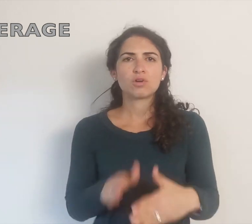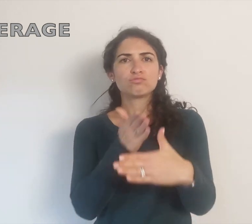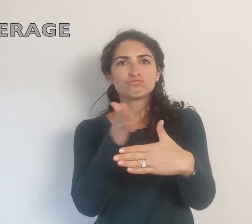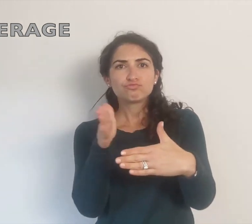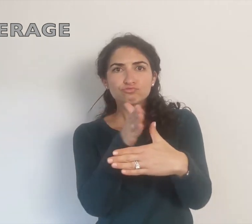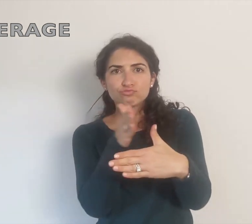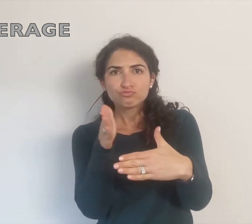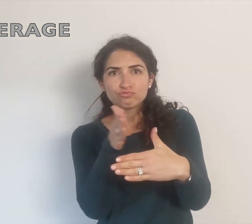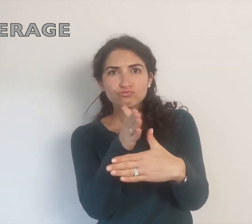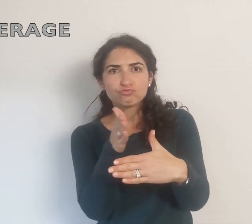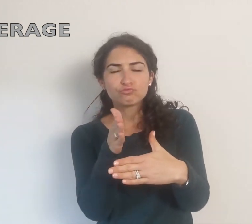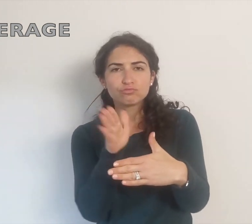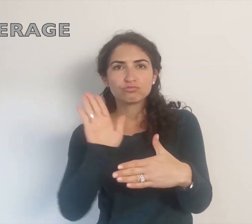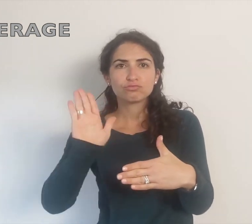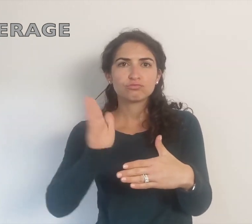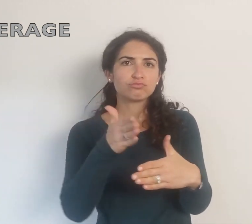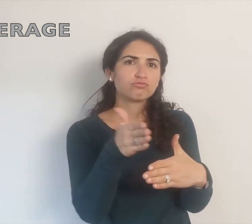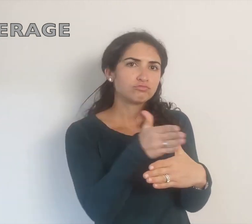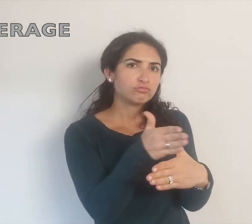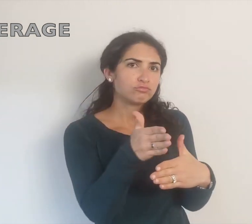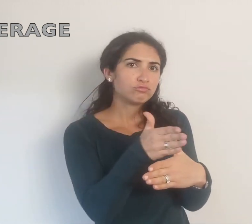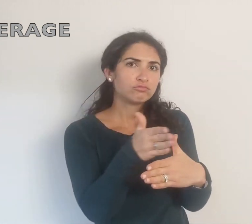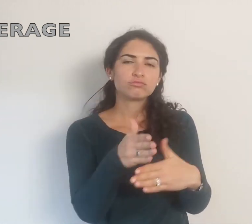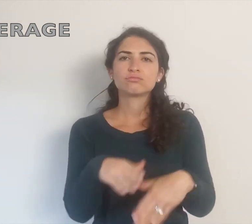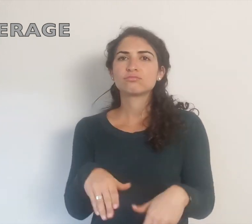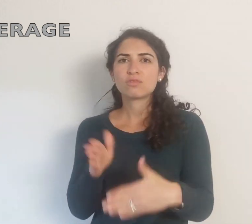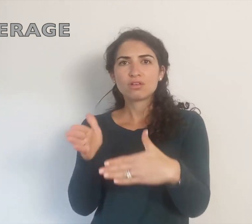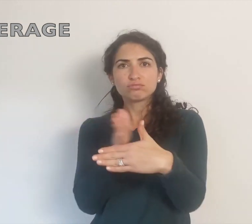or sometimes like this: AVERAGE or AVERAGE.